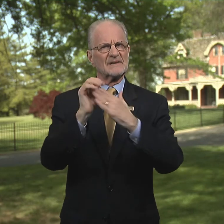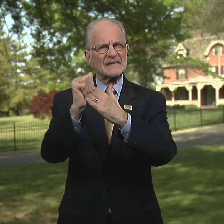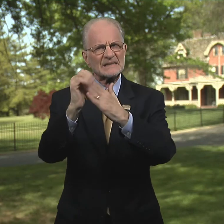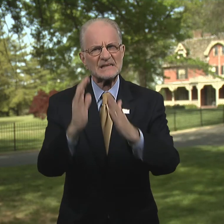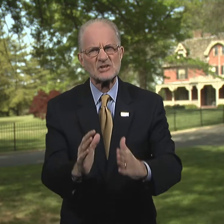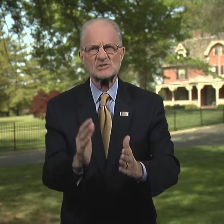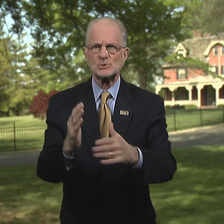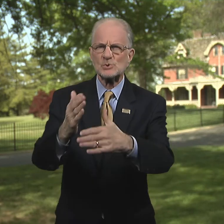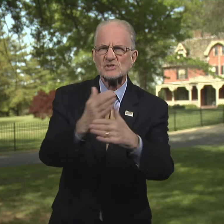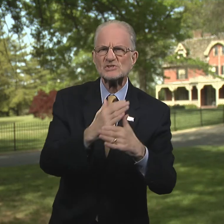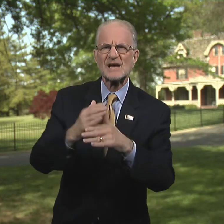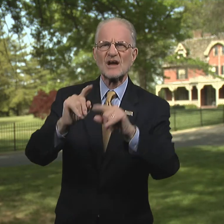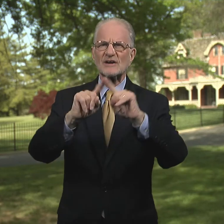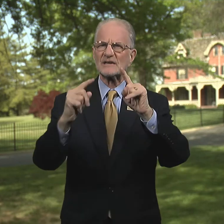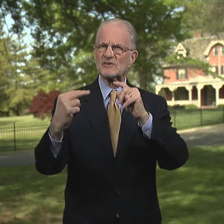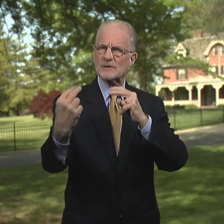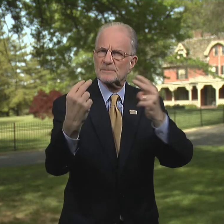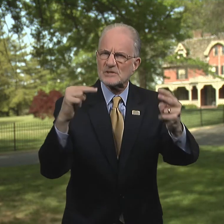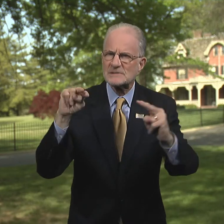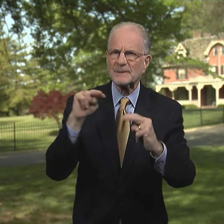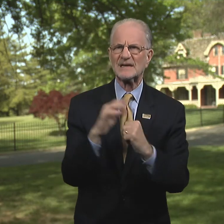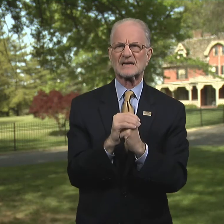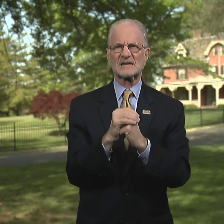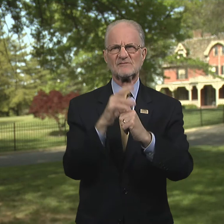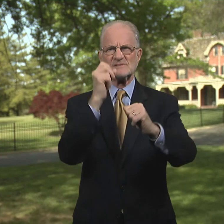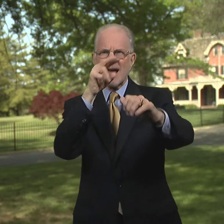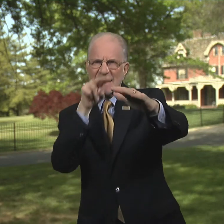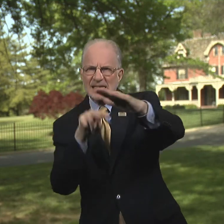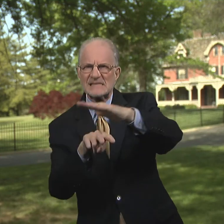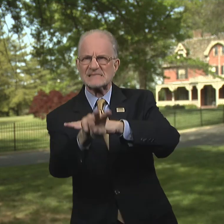to share different perspectives and insights